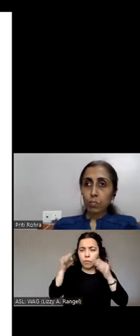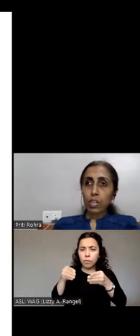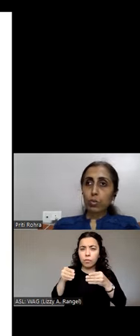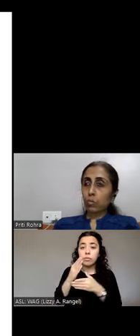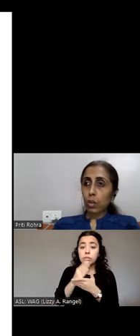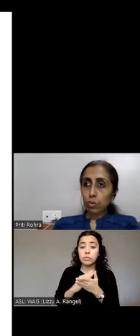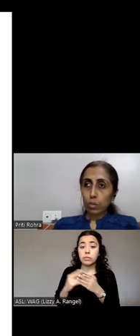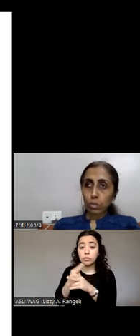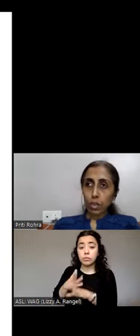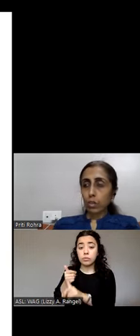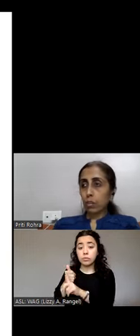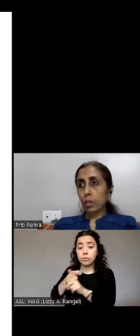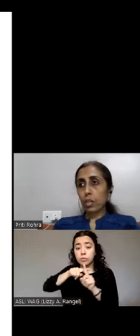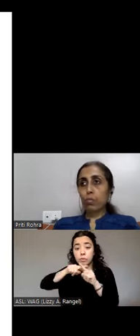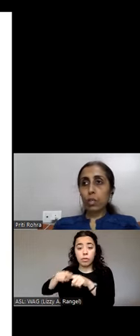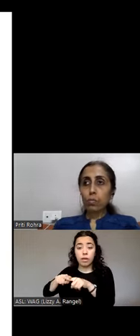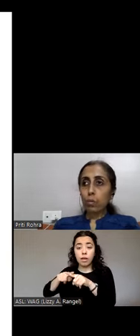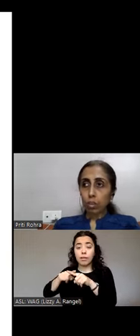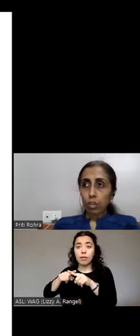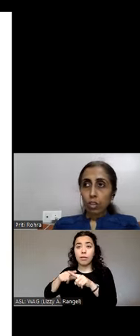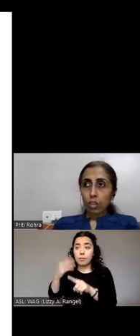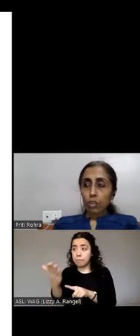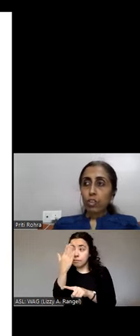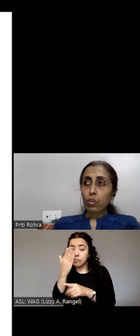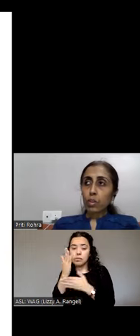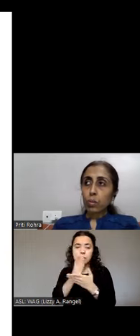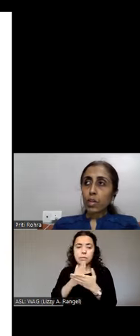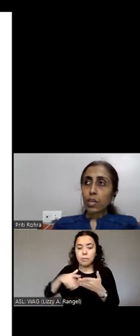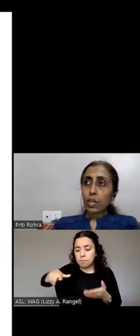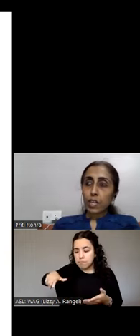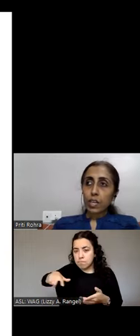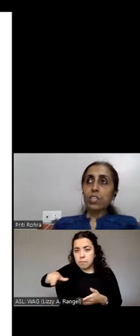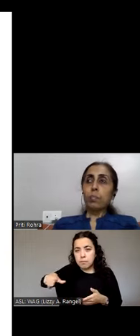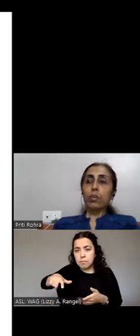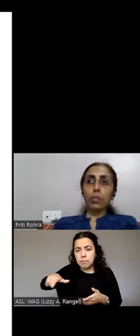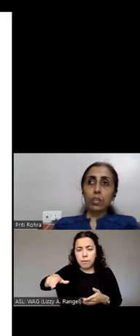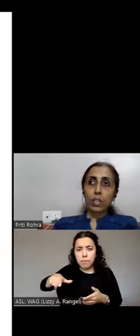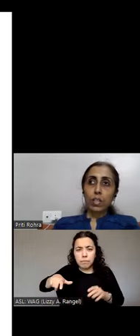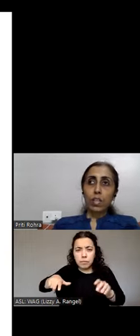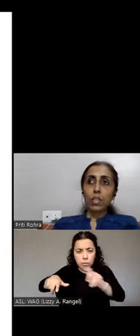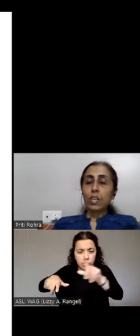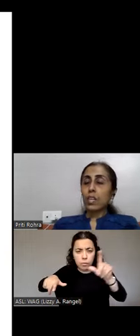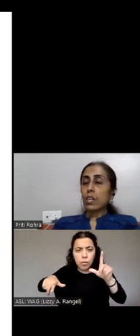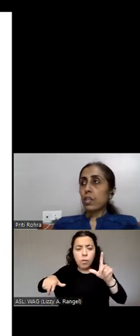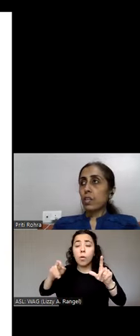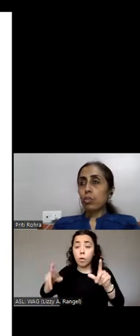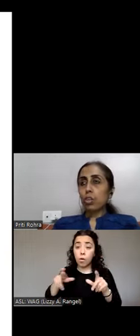might use a mouse and others might use a keyboard. So the Tool Tip content disappears then users